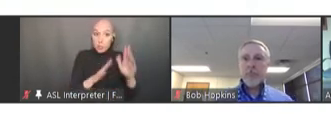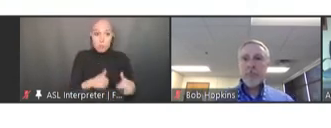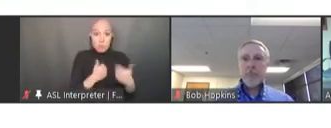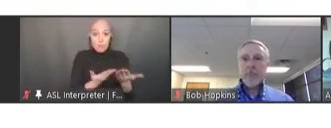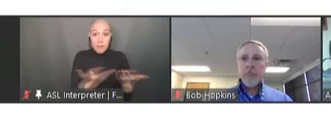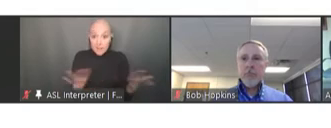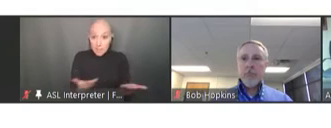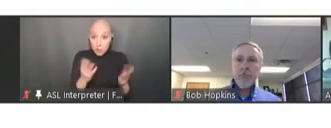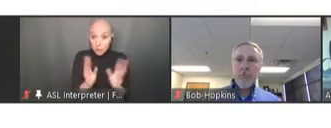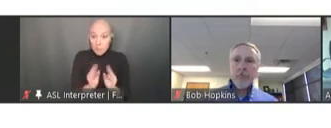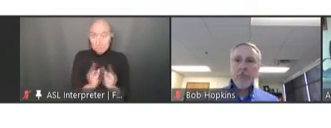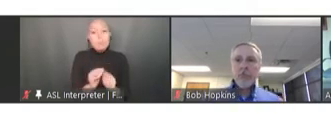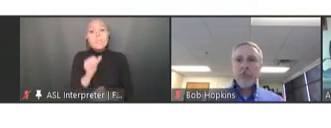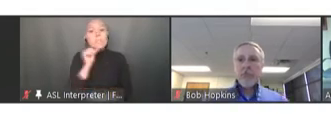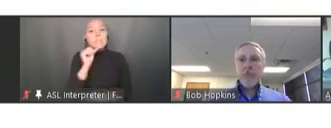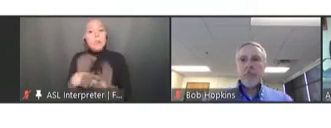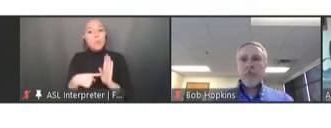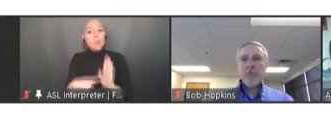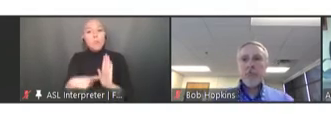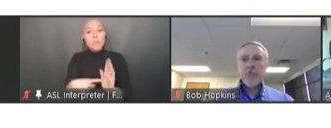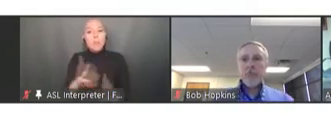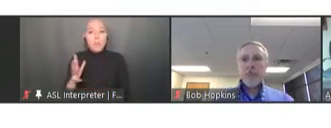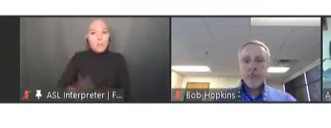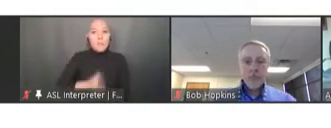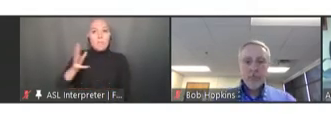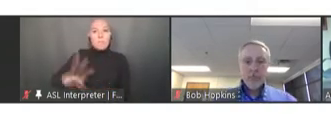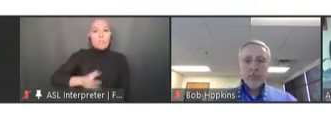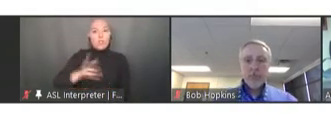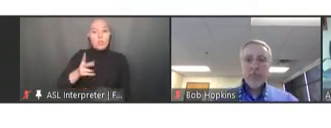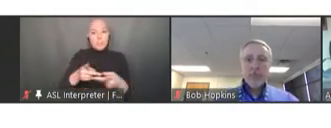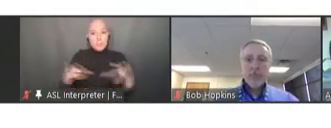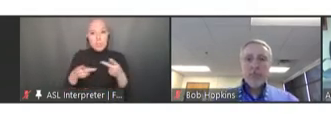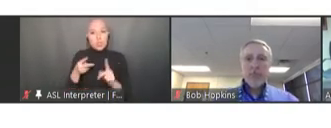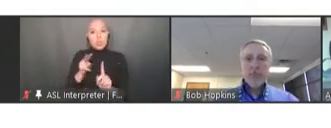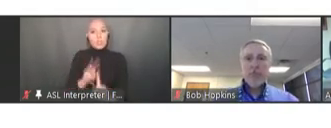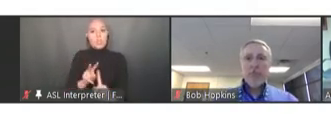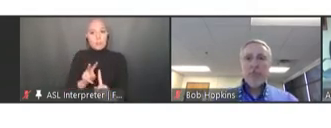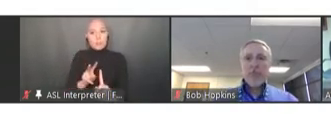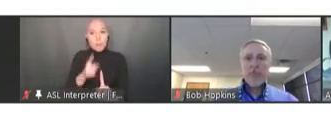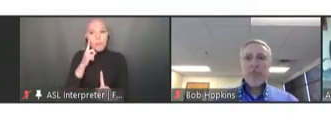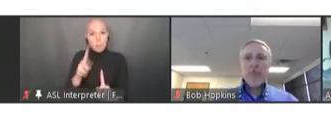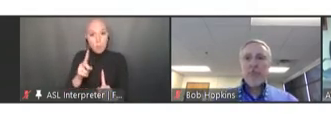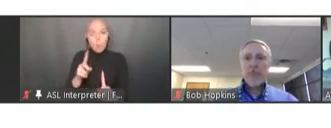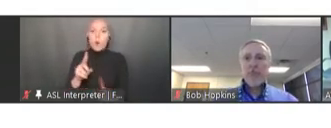the official position of the National Vaccine Advisory Committee or the Department